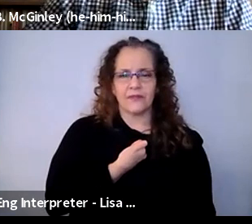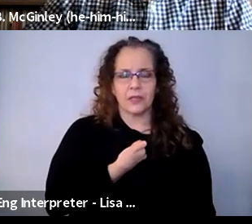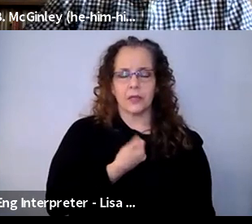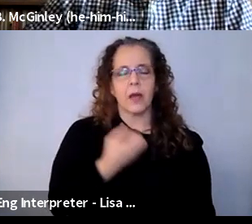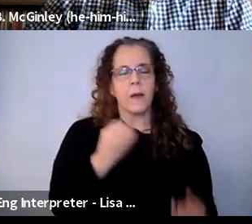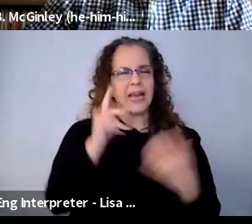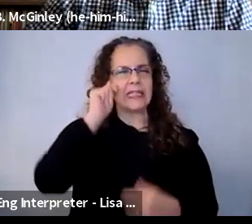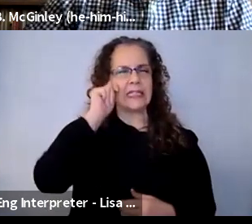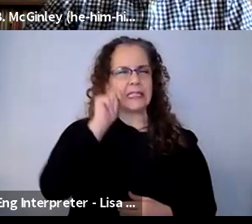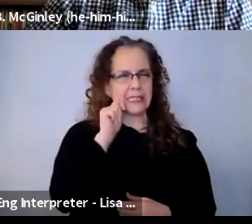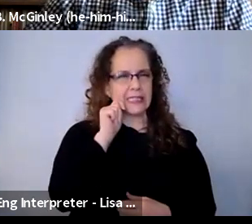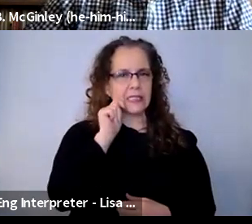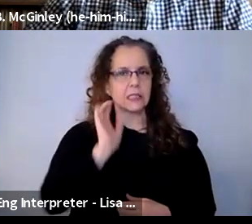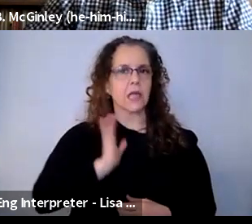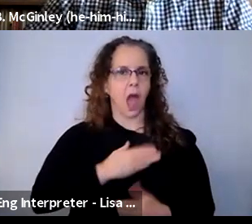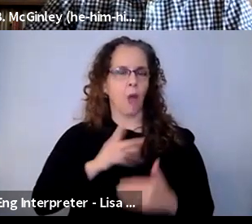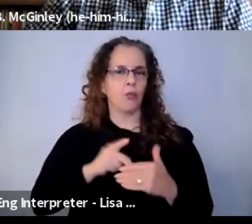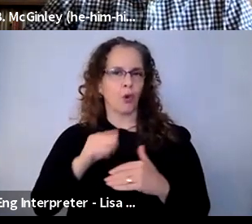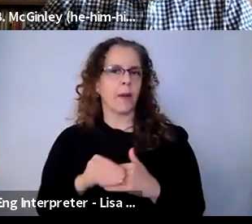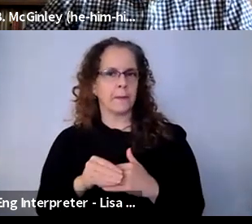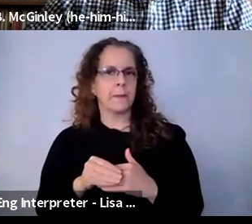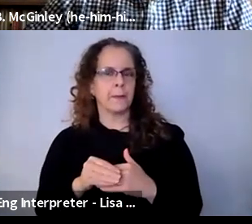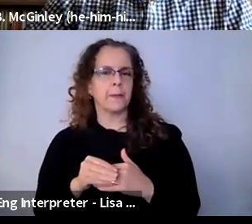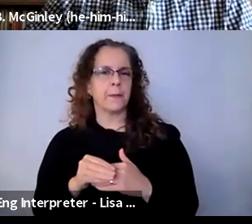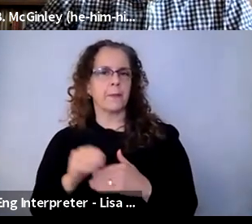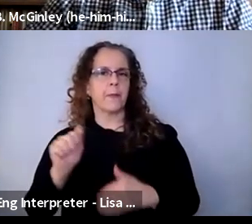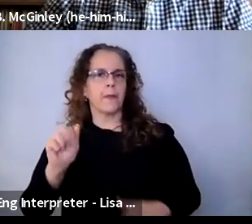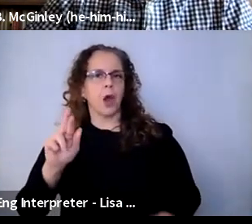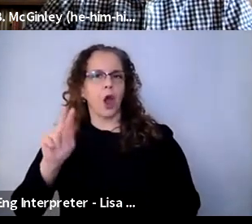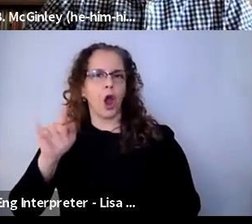ArtsConnection teen programs, they're kind of following their